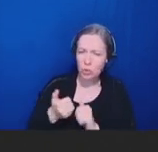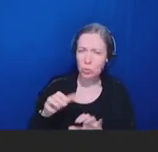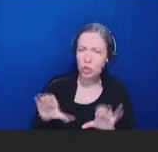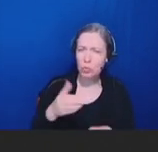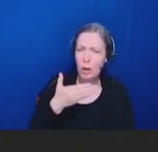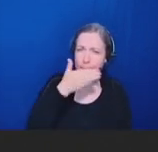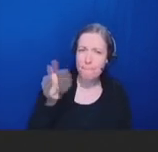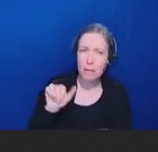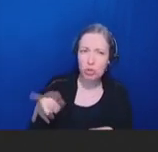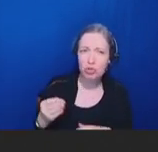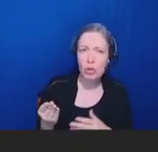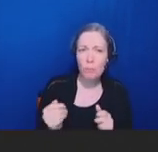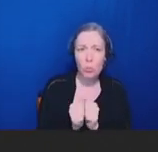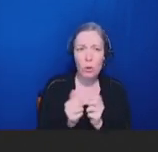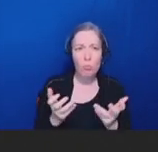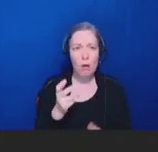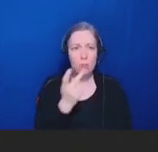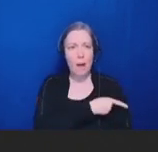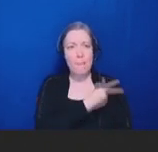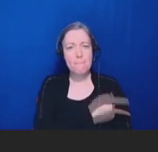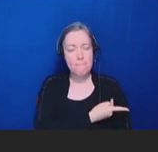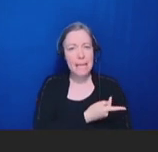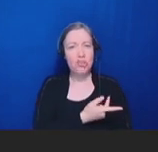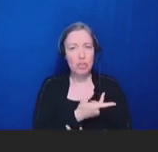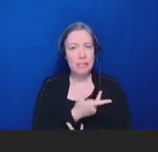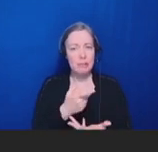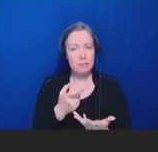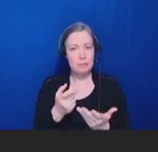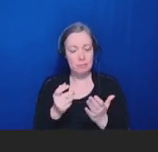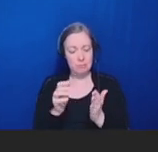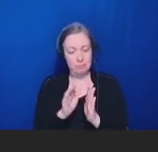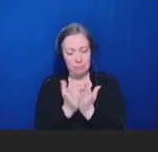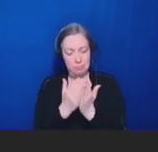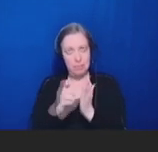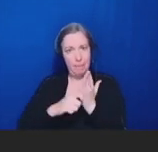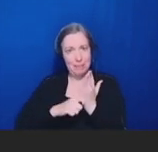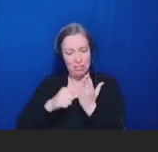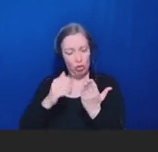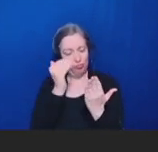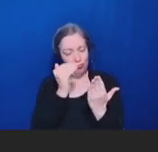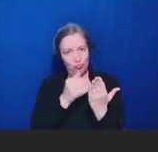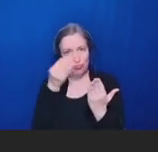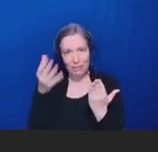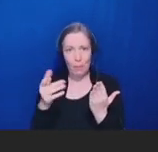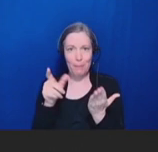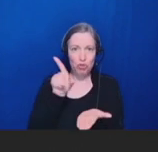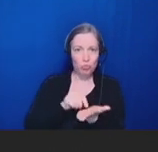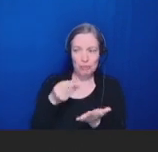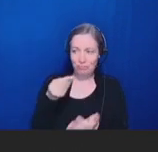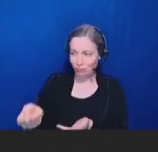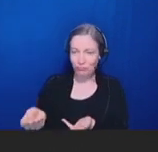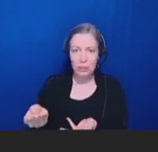information materials to help with some of these questions, to take some of the stress off of folks that contributes to some of this fatigue.